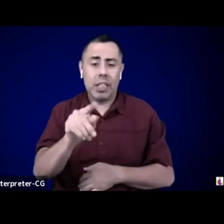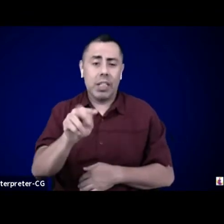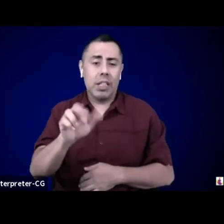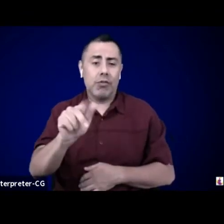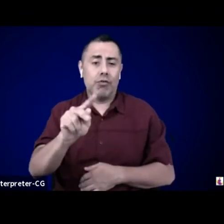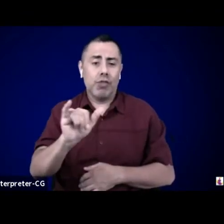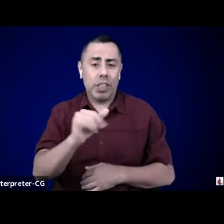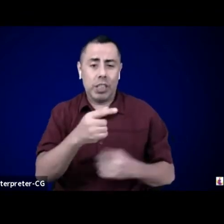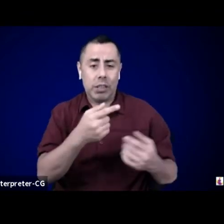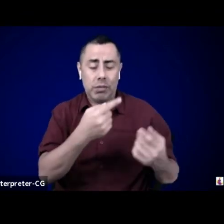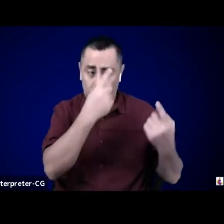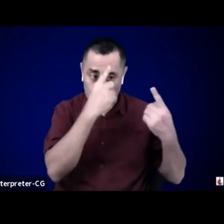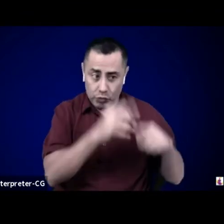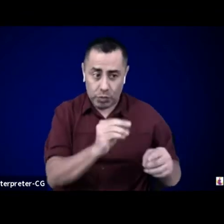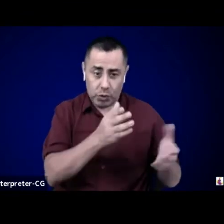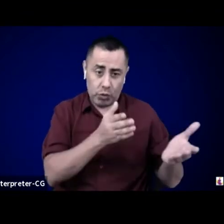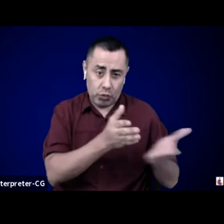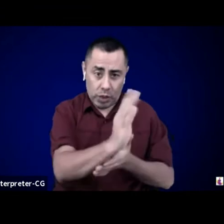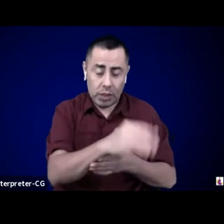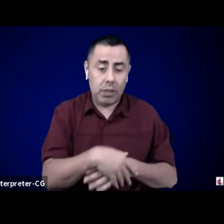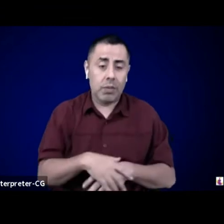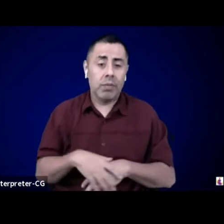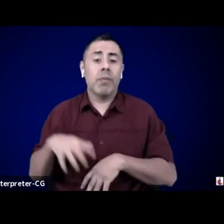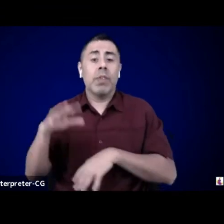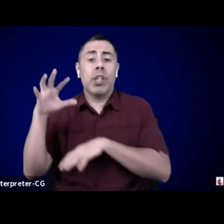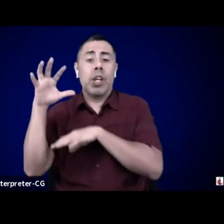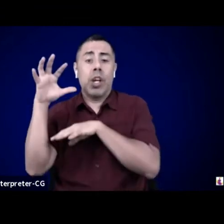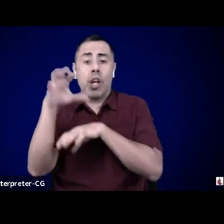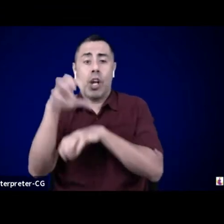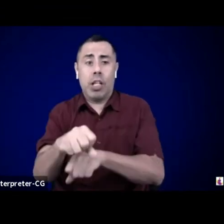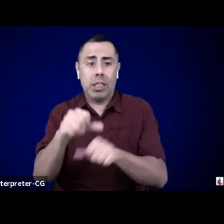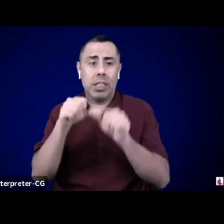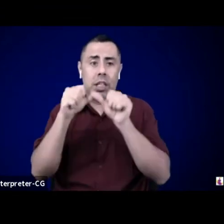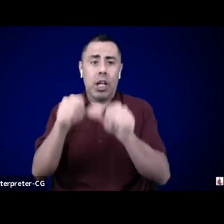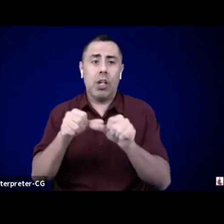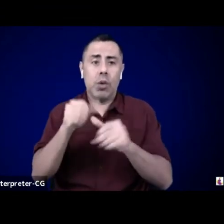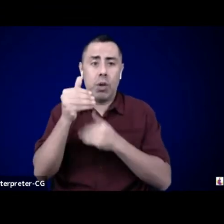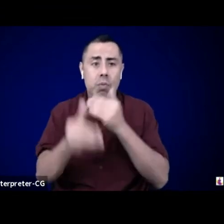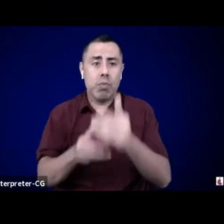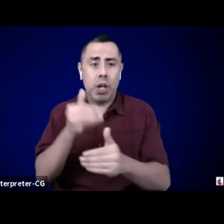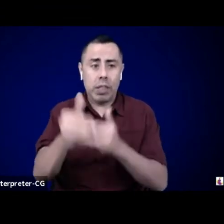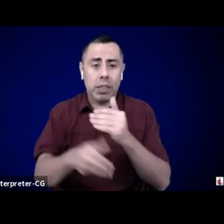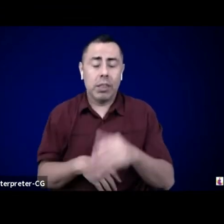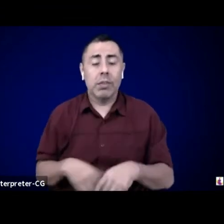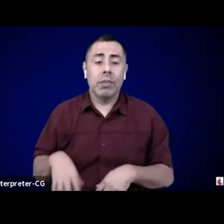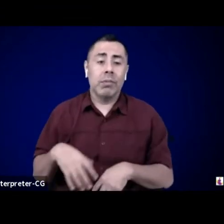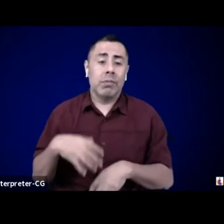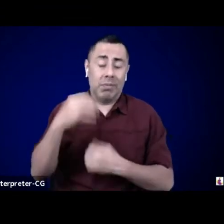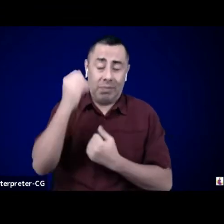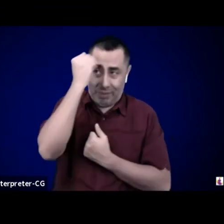and decolonization is a present tense verb. Acknowledgment only becomes meaningful